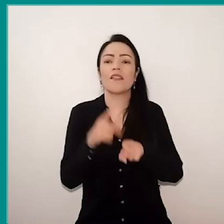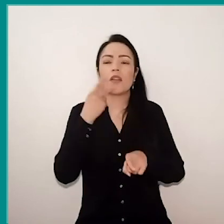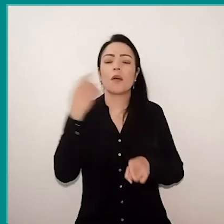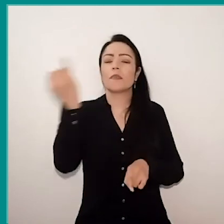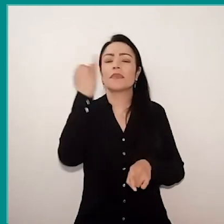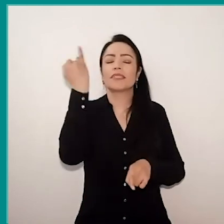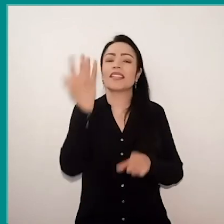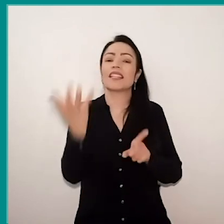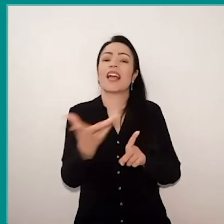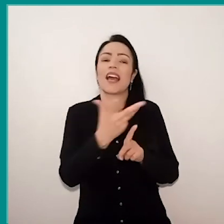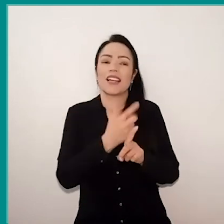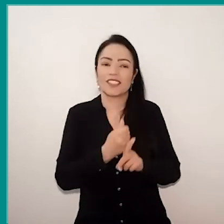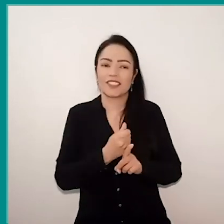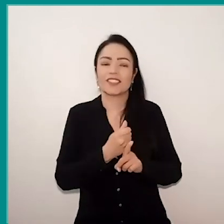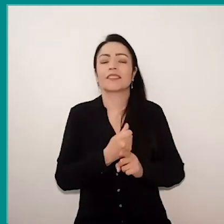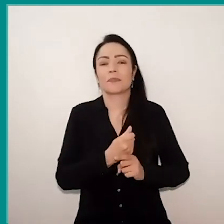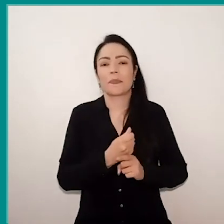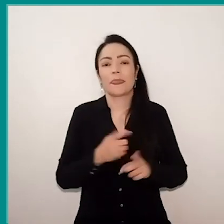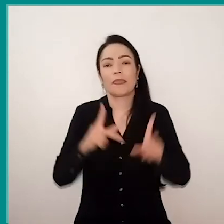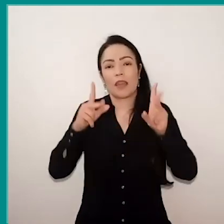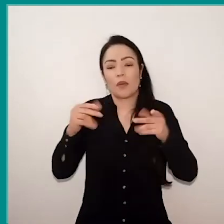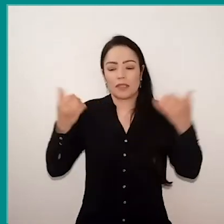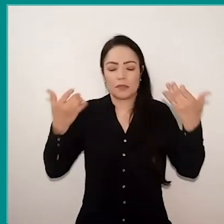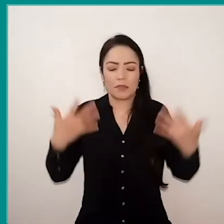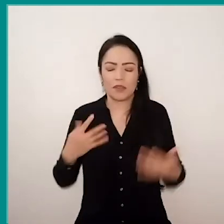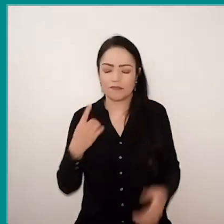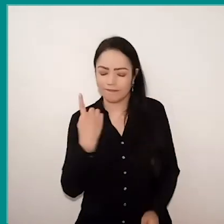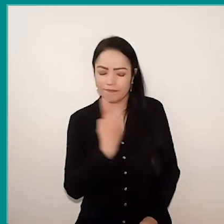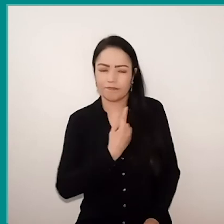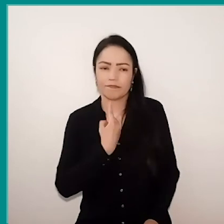And, as Inés brought, the teenager's loneliness,